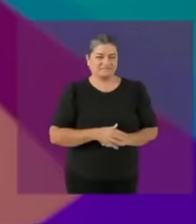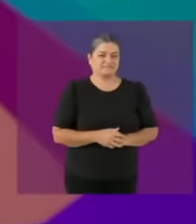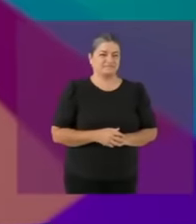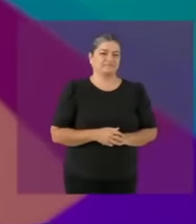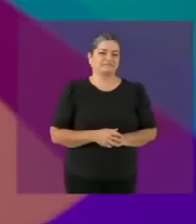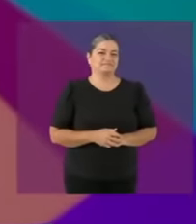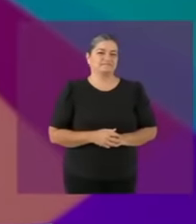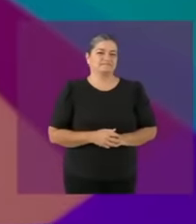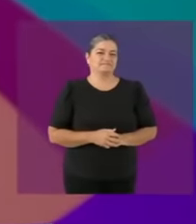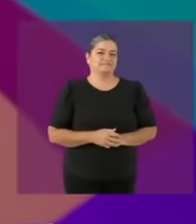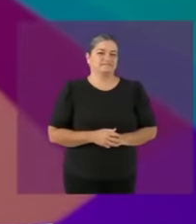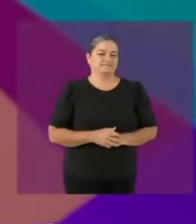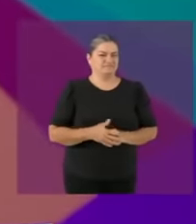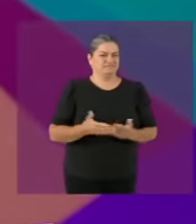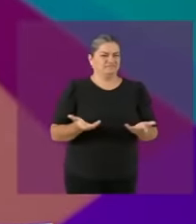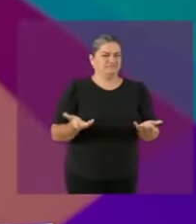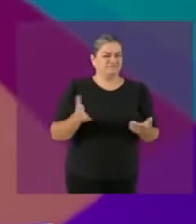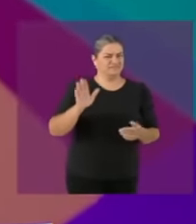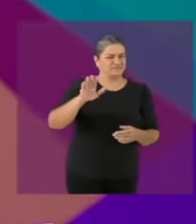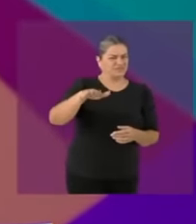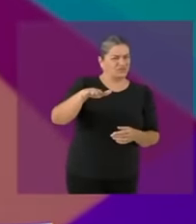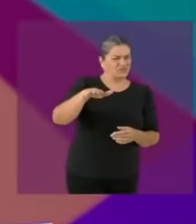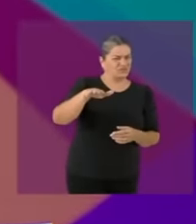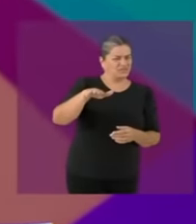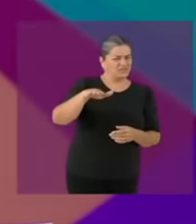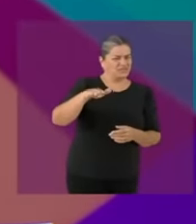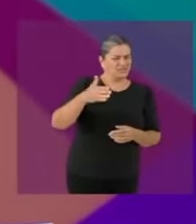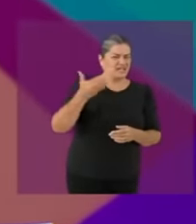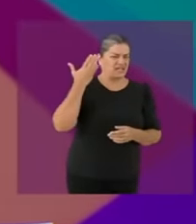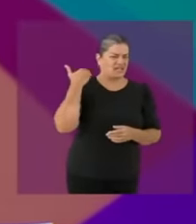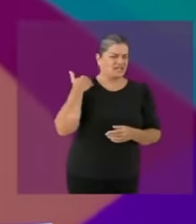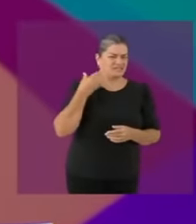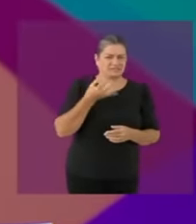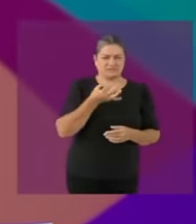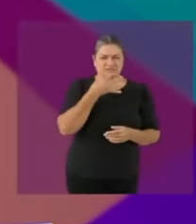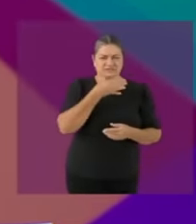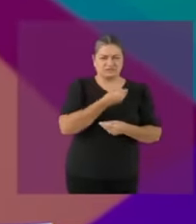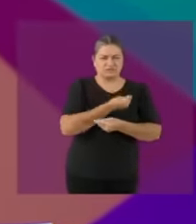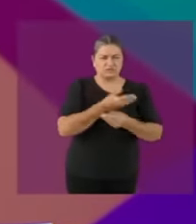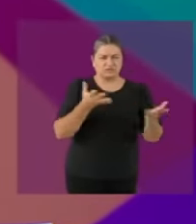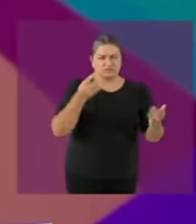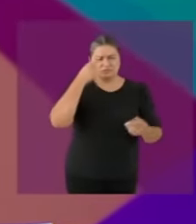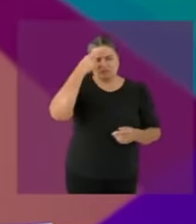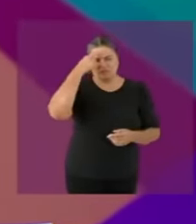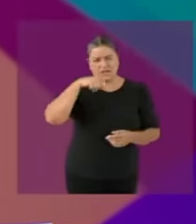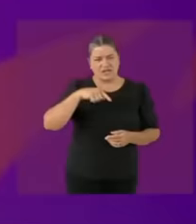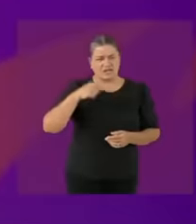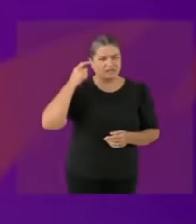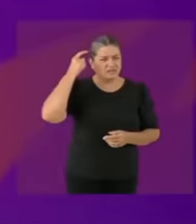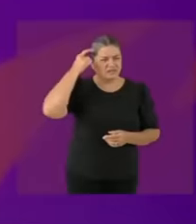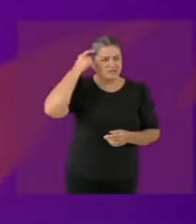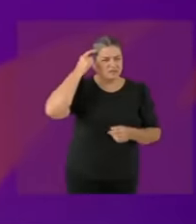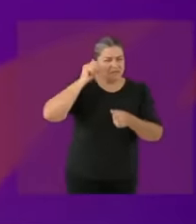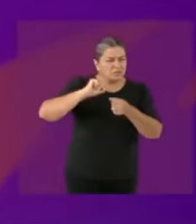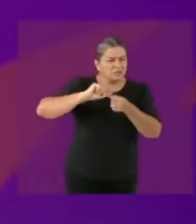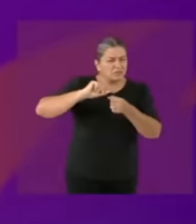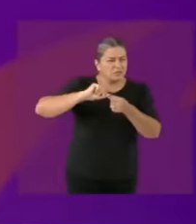for lice when it is not approved? Hey, the question, no, you don't want to answer it about, well, each